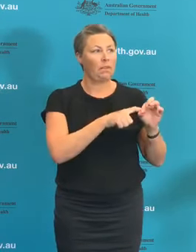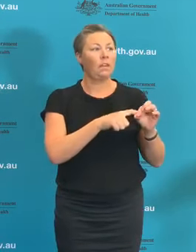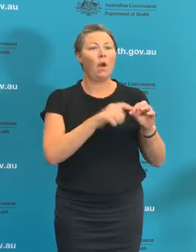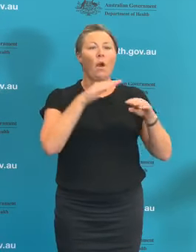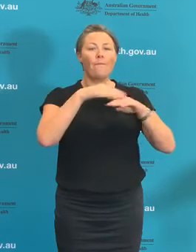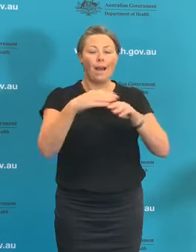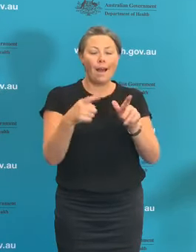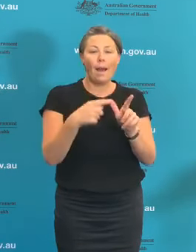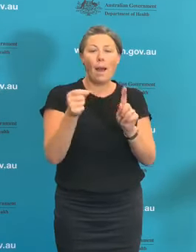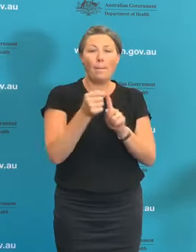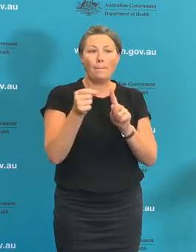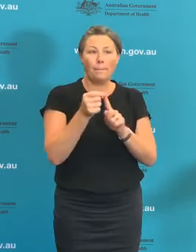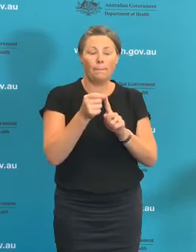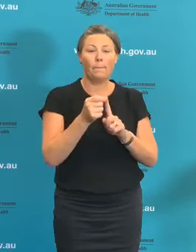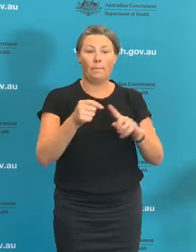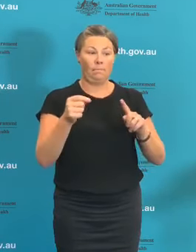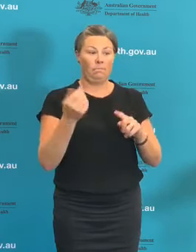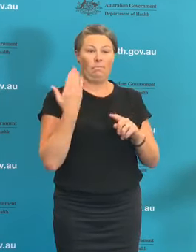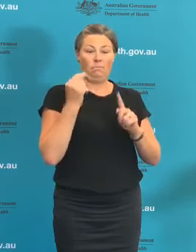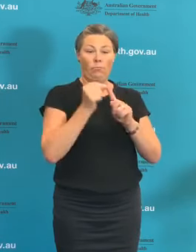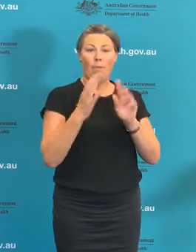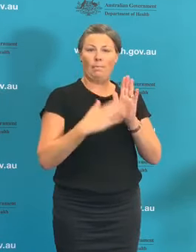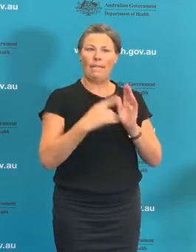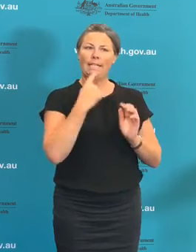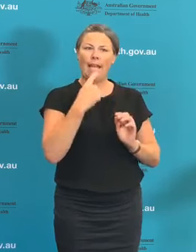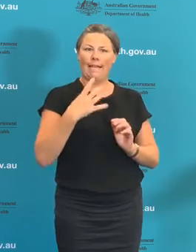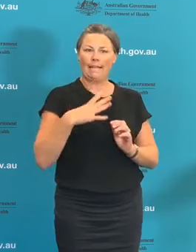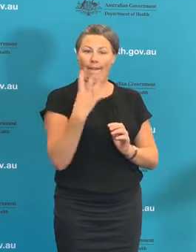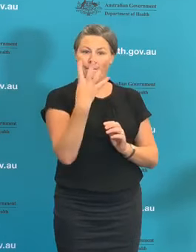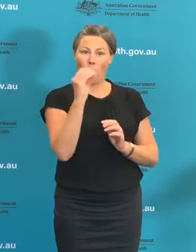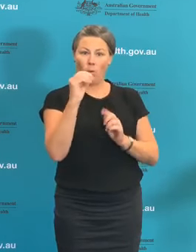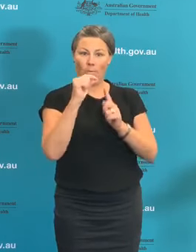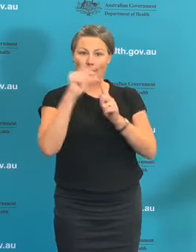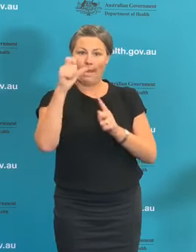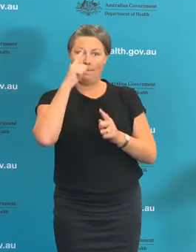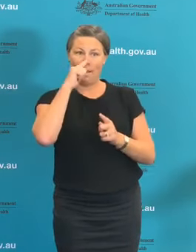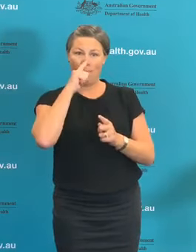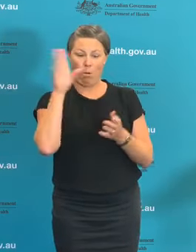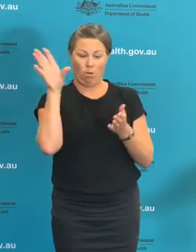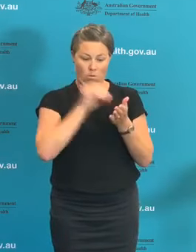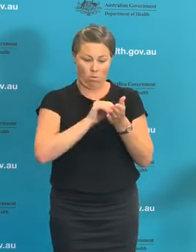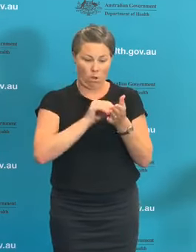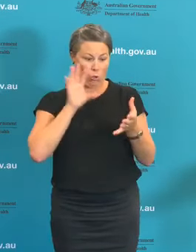to download that app for it to be successful. Is that the sort of take up rate that you would like to see?